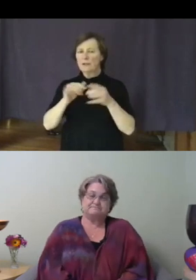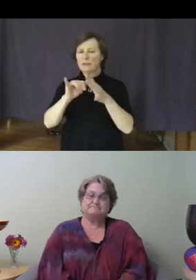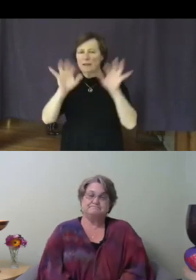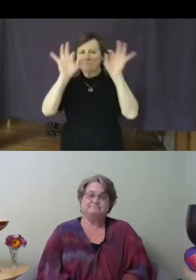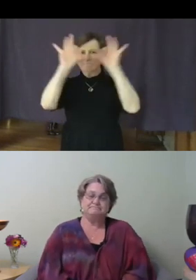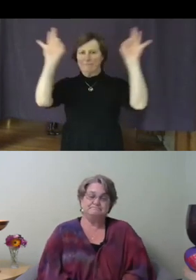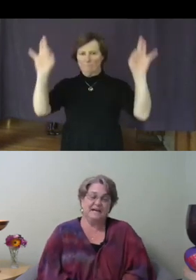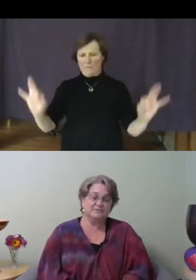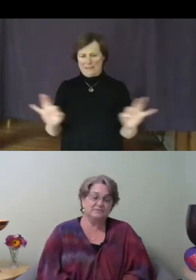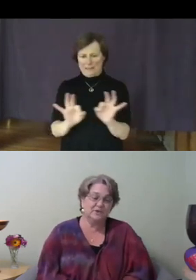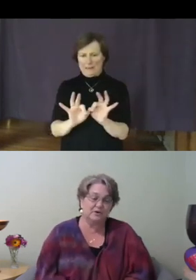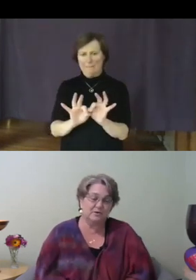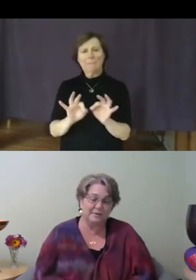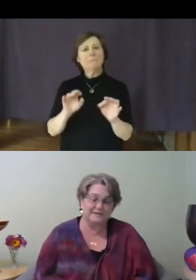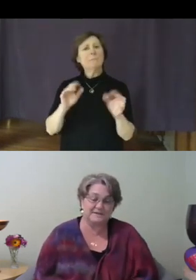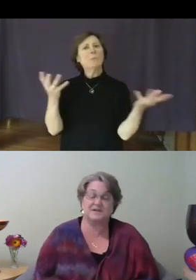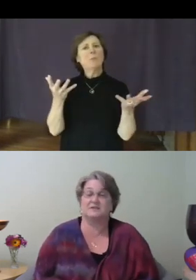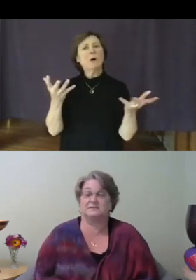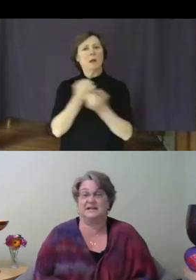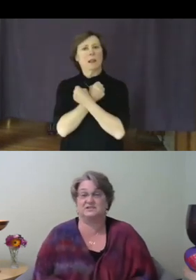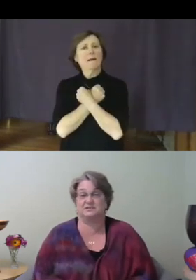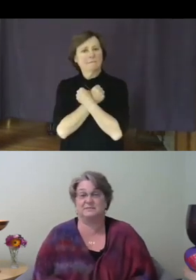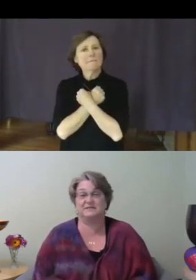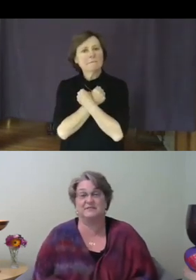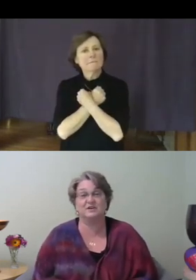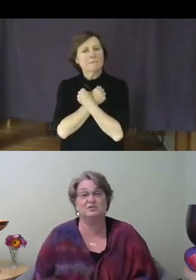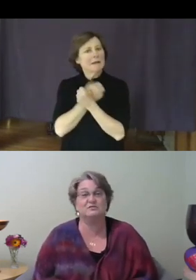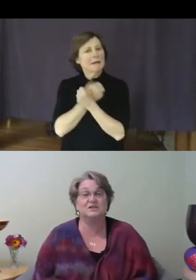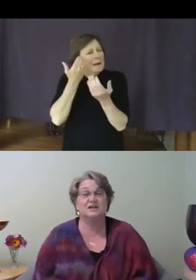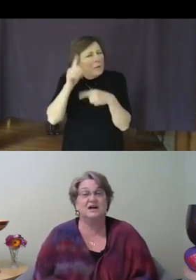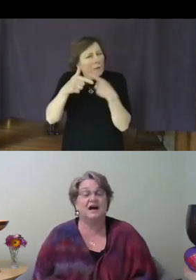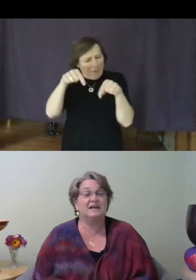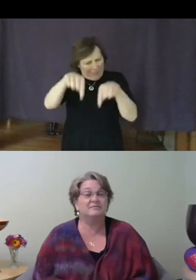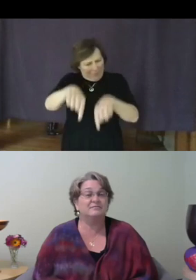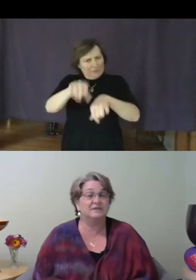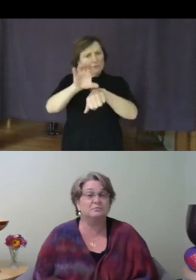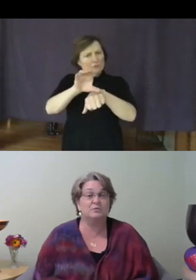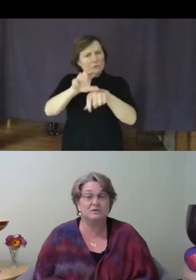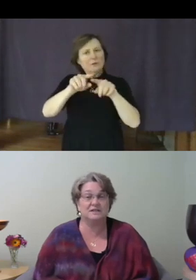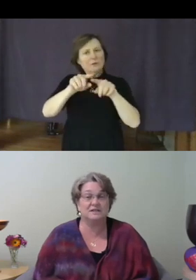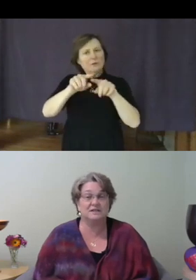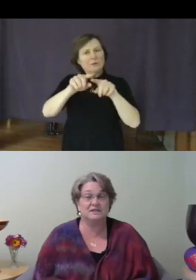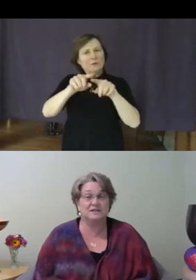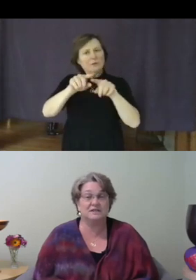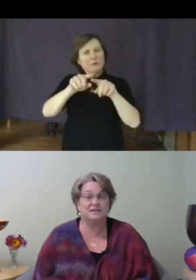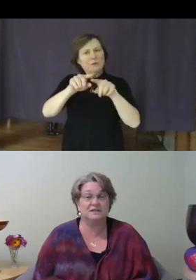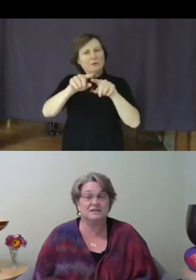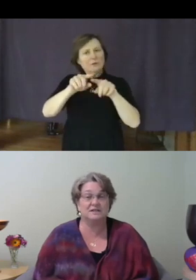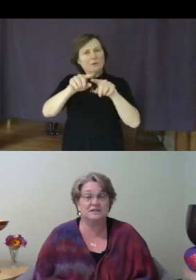don't know about this congregation, but in Vancouver I have felt more love [and]